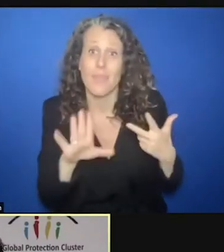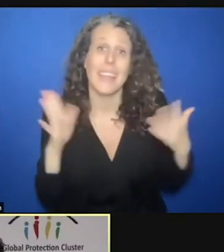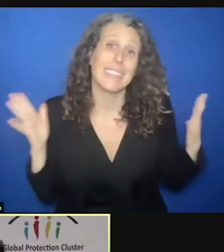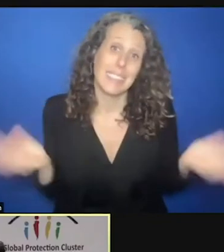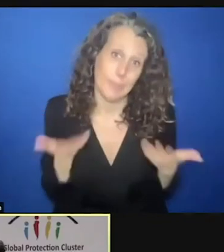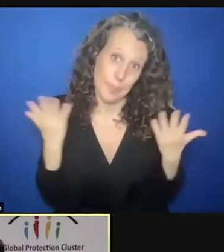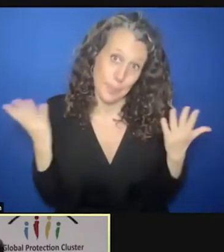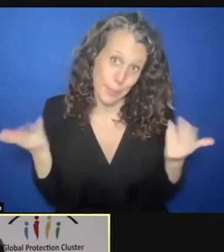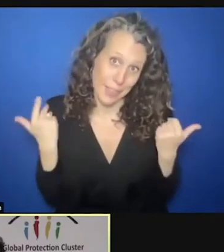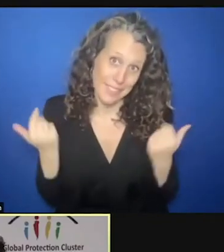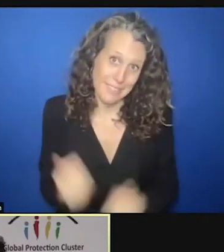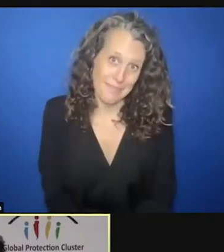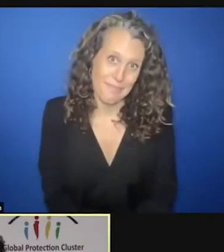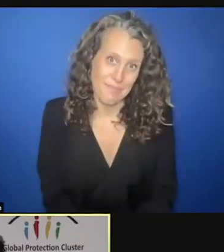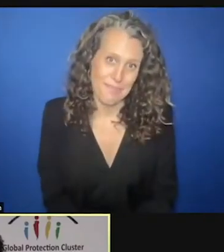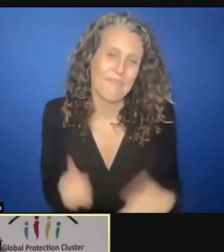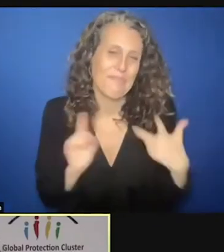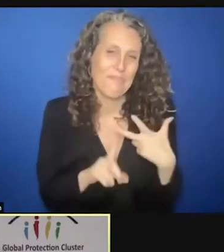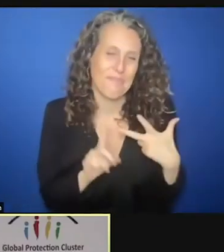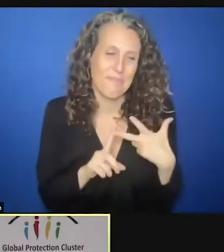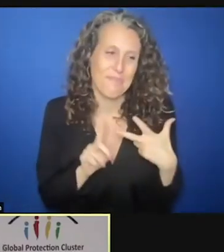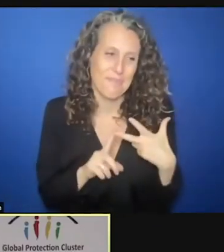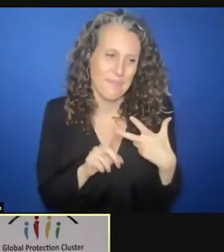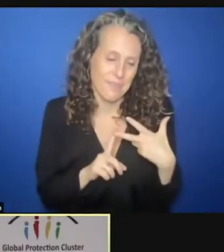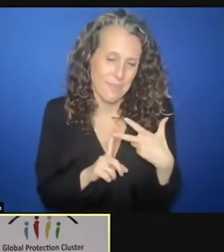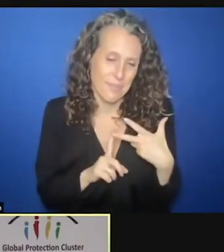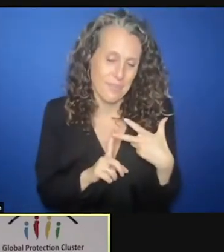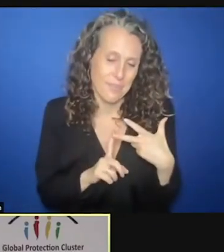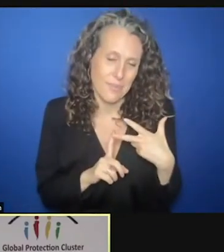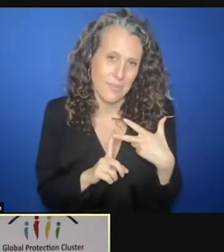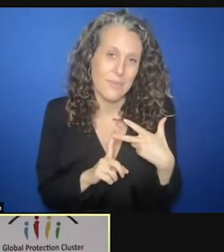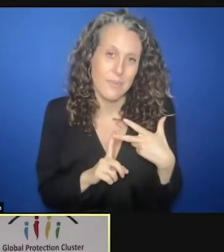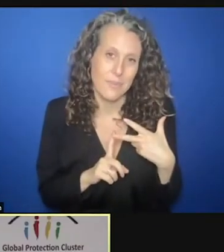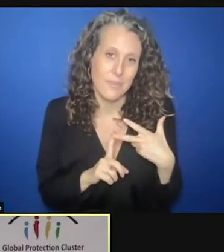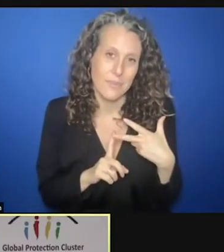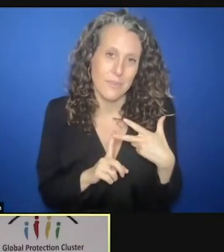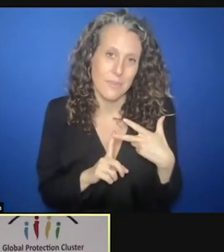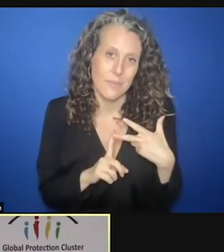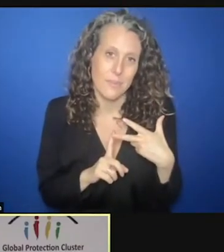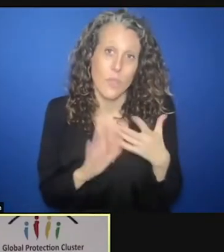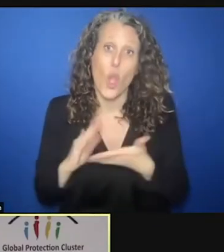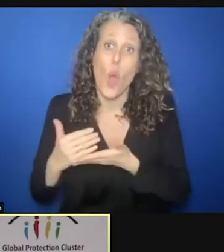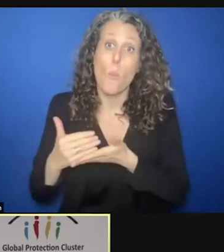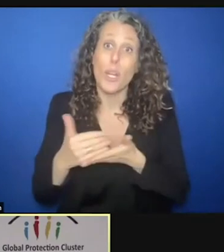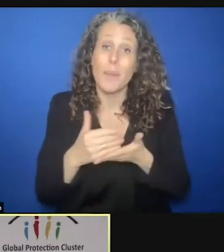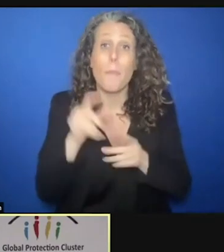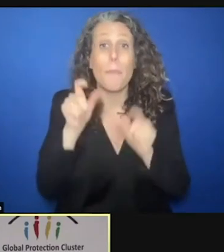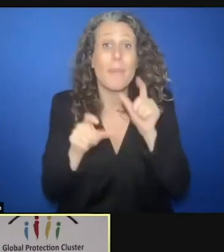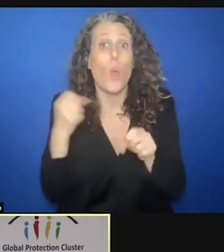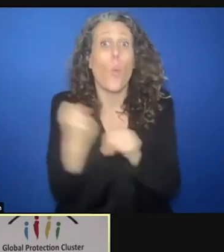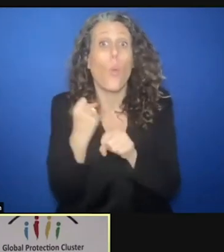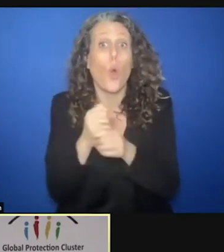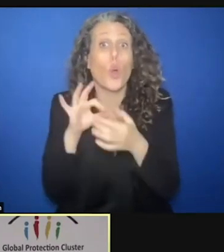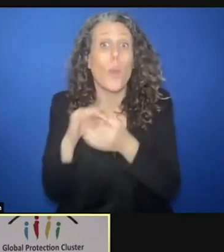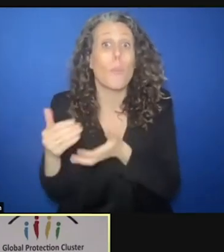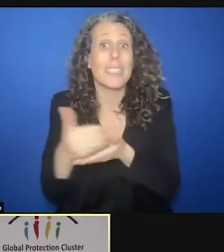The third point is that protection local actors are the key. They are the key.